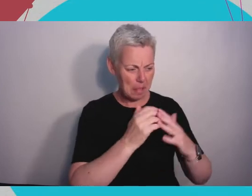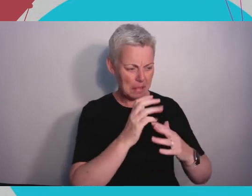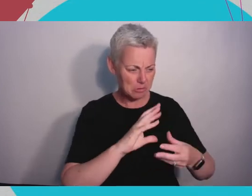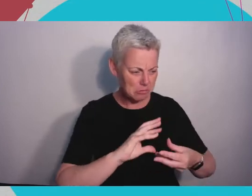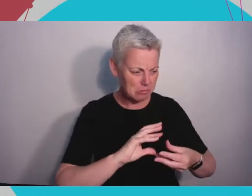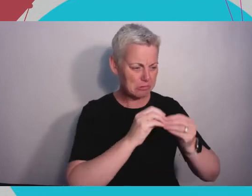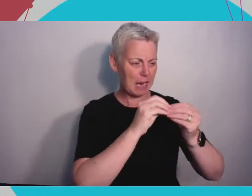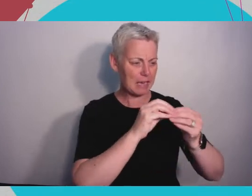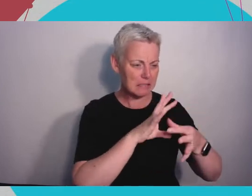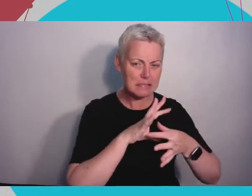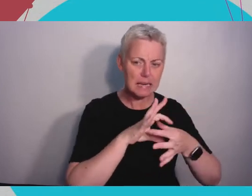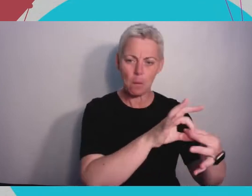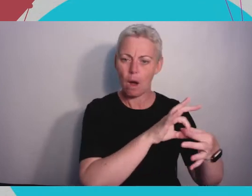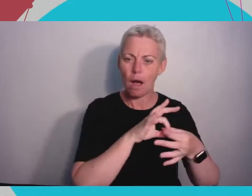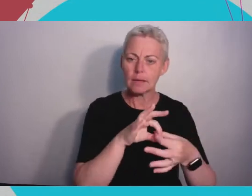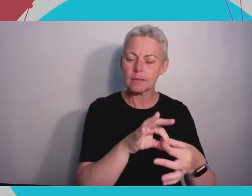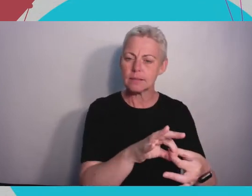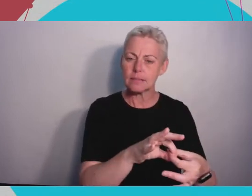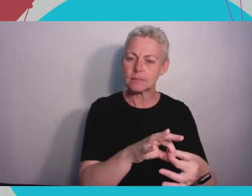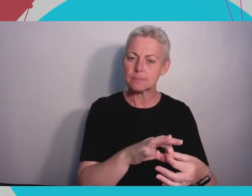That's a really good question, something